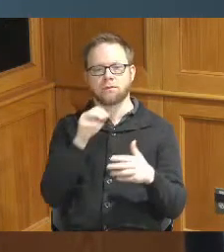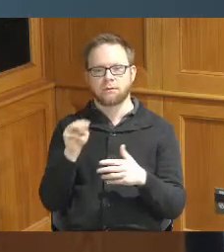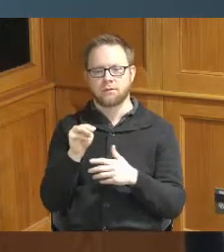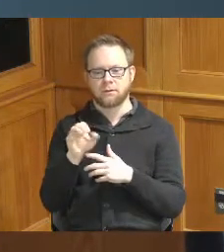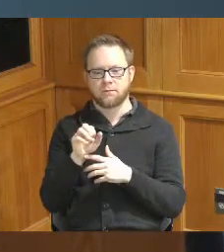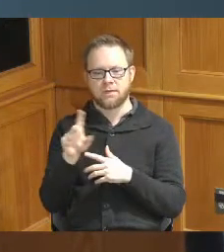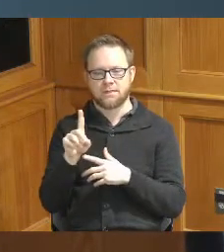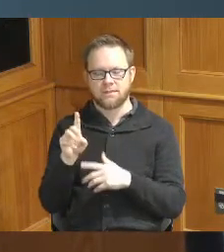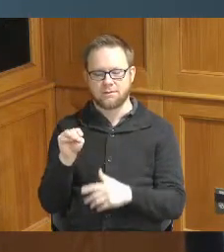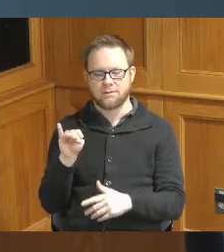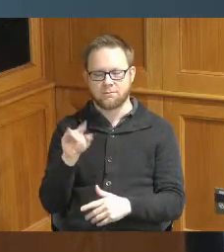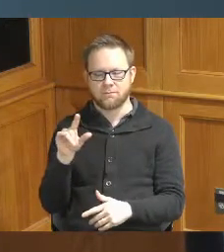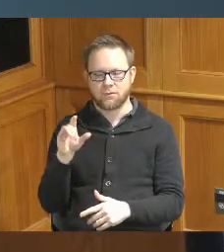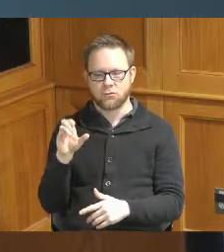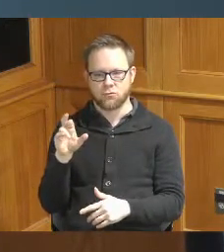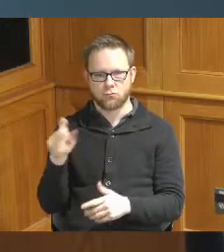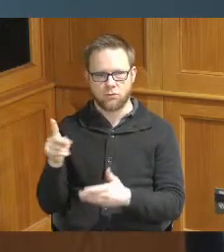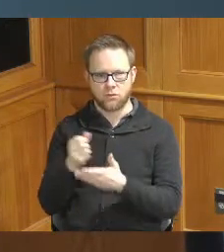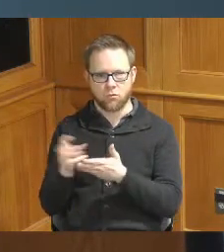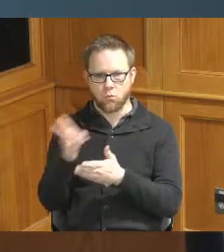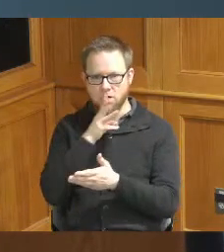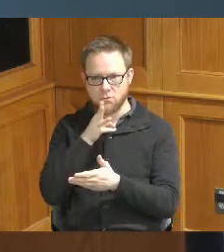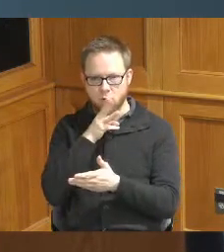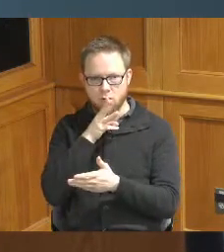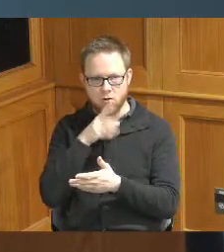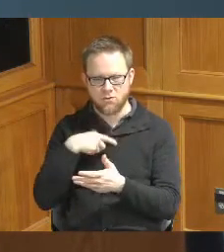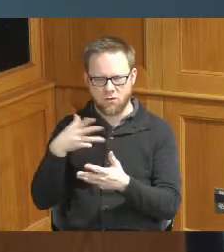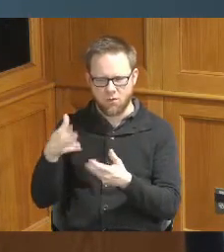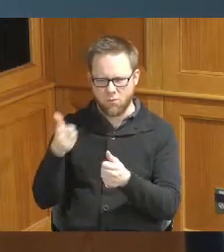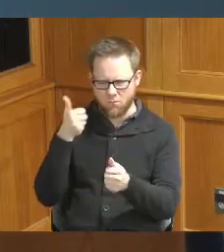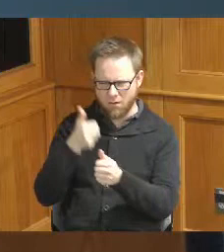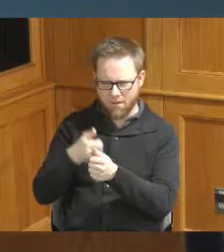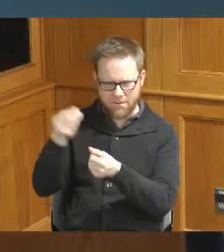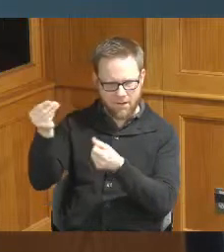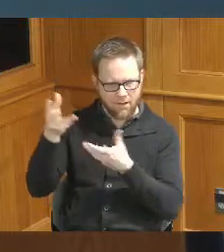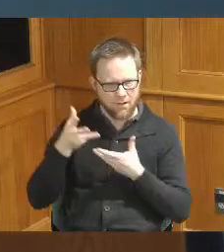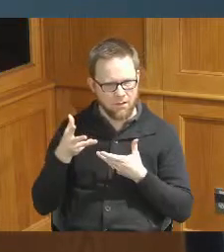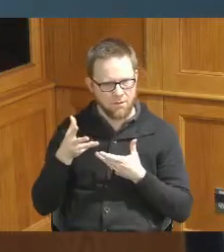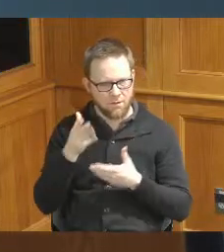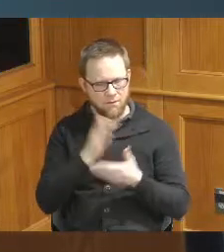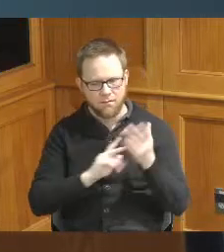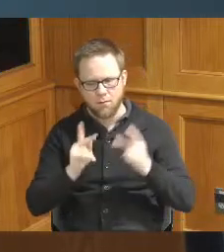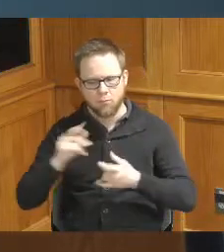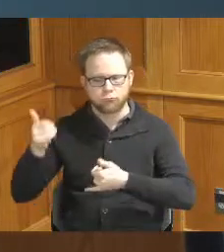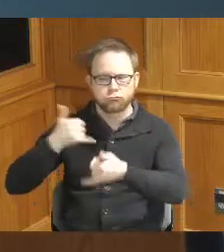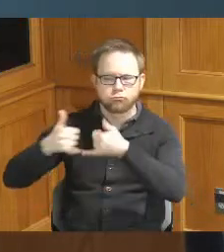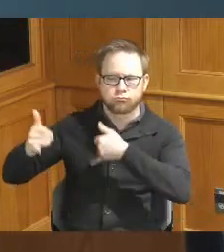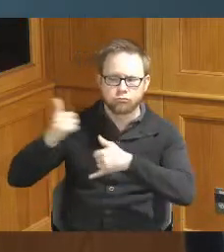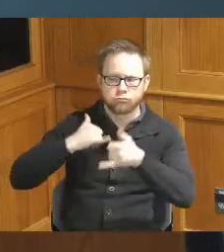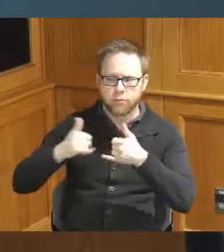Creek Wastewater and wanted to give an update I know some people called I want to thank MSD for